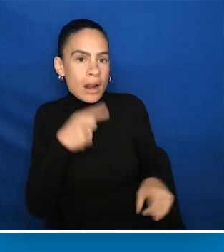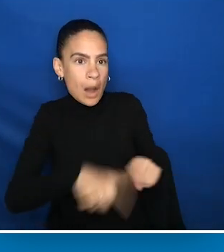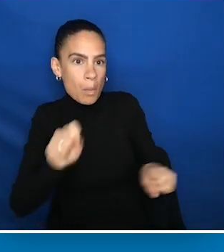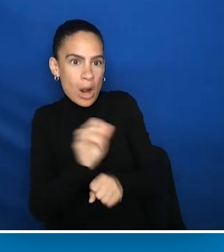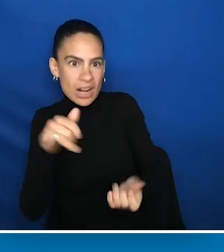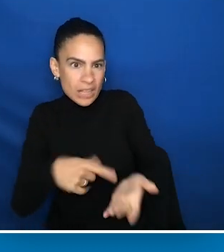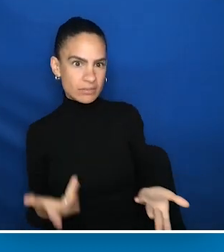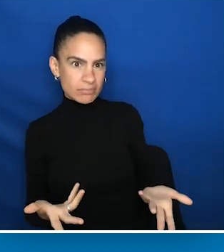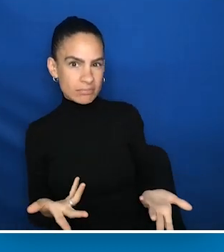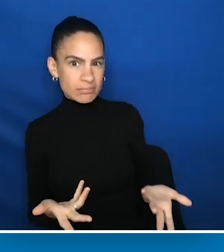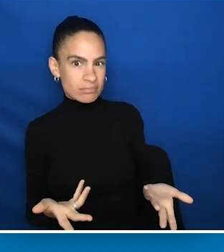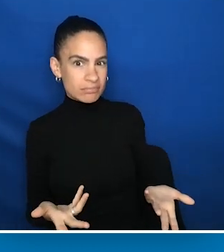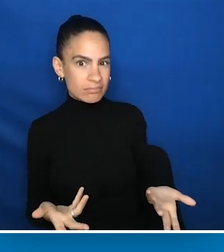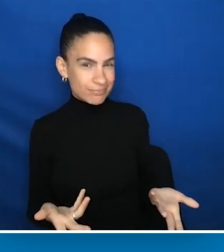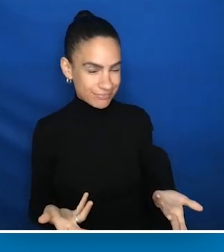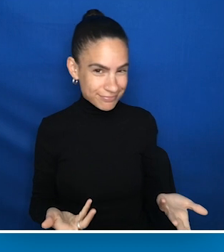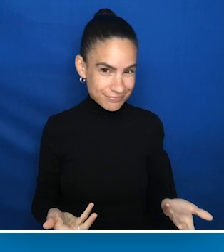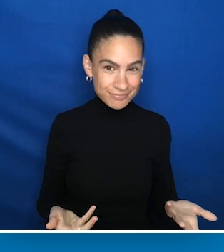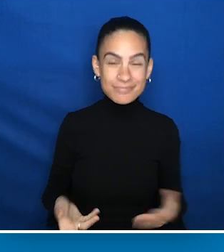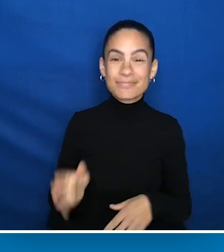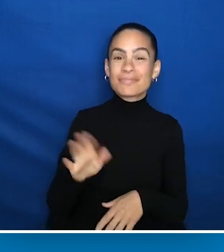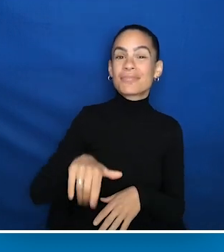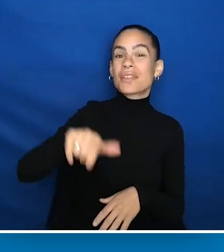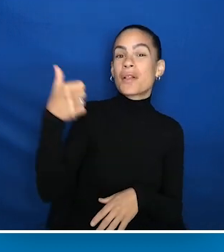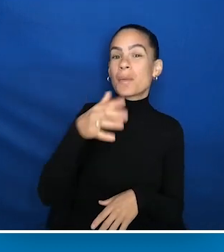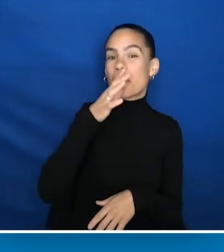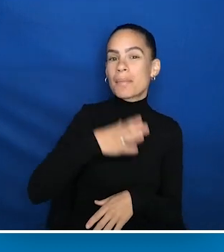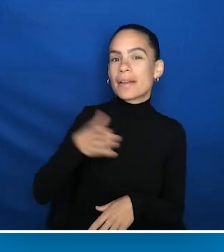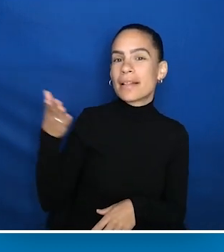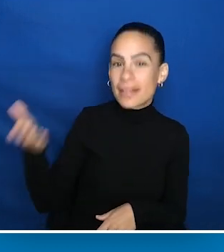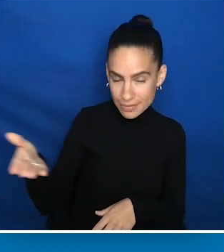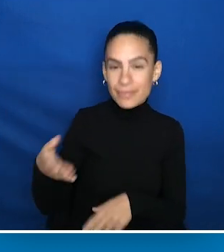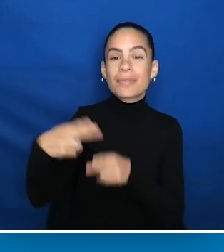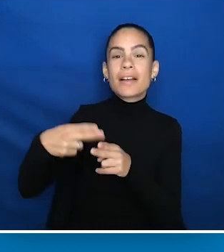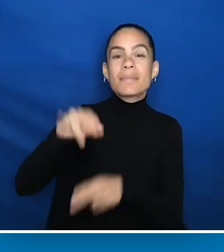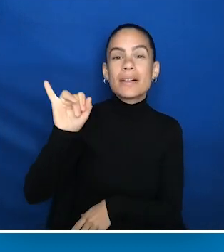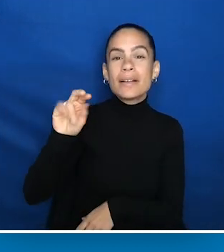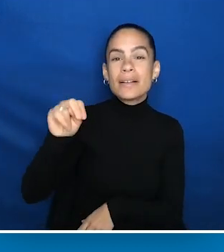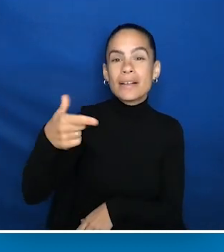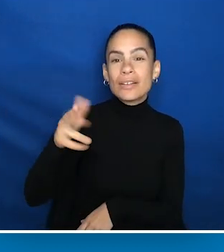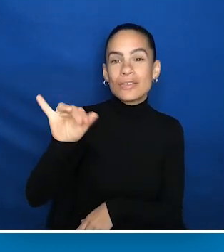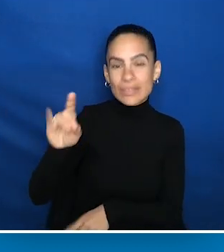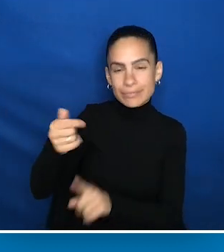There's another person in the company named Ingrid. And Ingrid has aphasia. Which makes it really difficult for thoughts to become words.